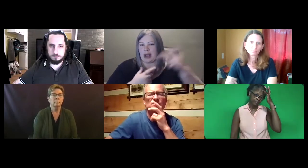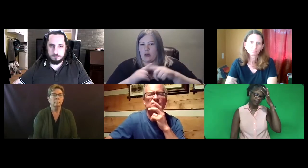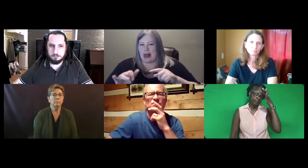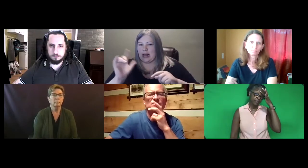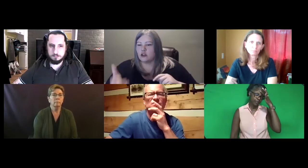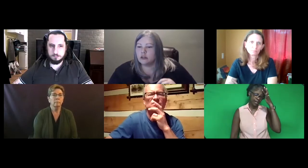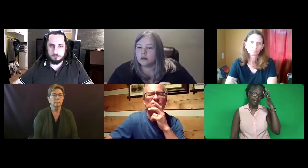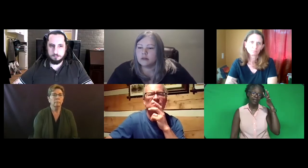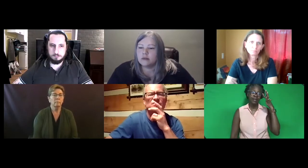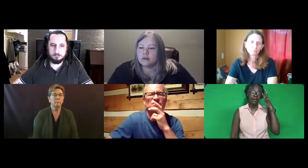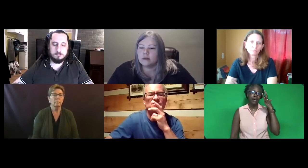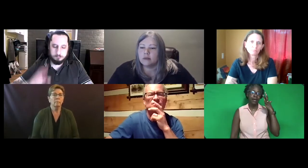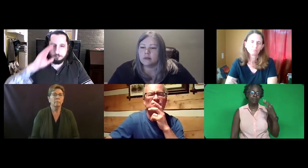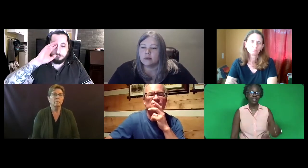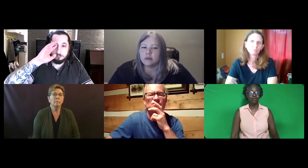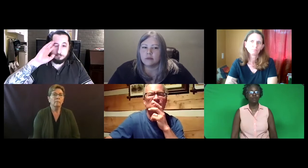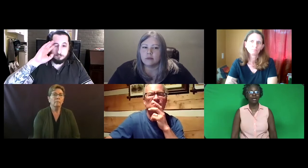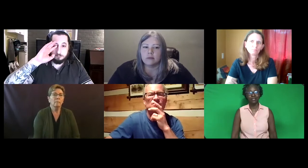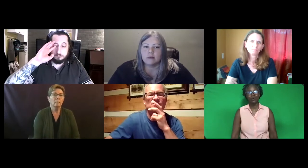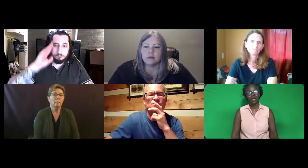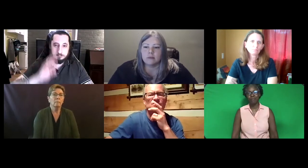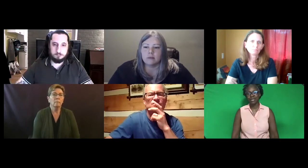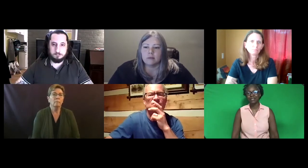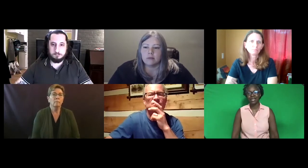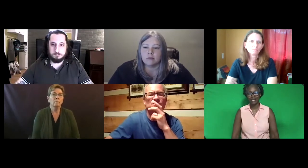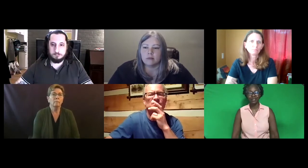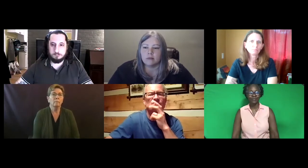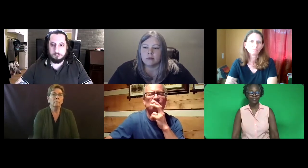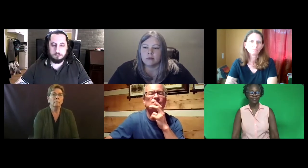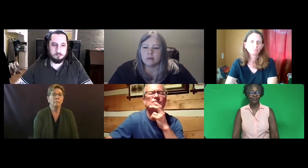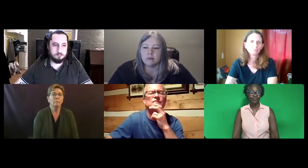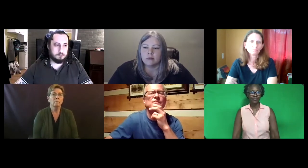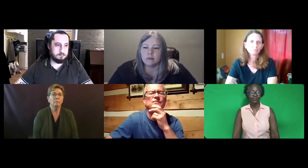He hasn't responded so we'll come back to that later.